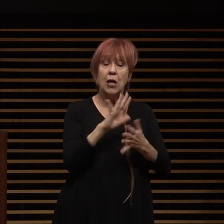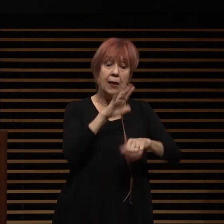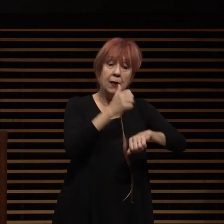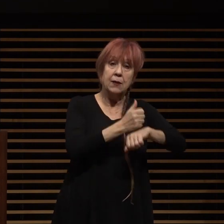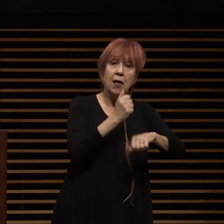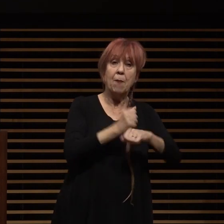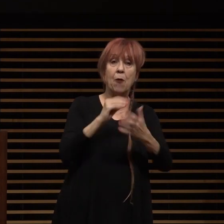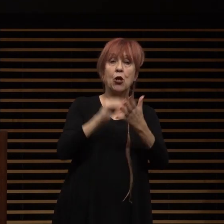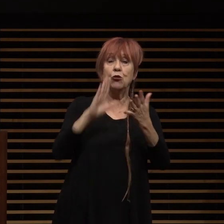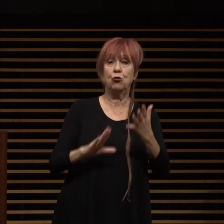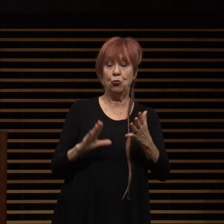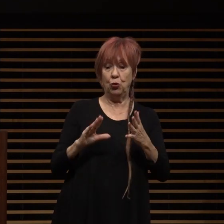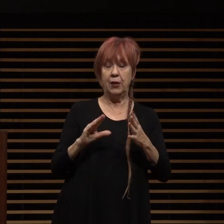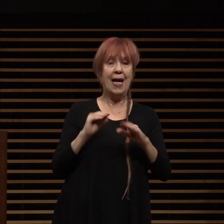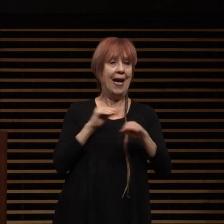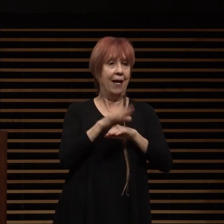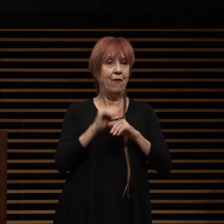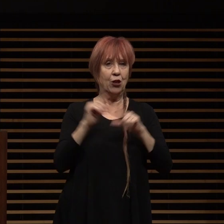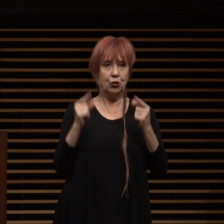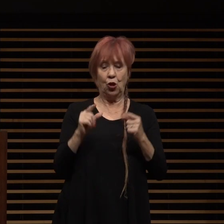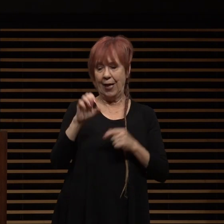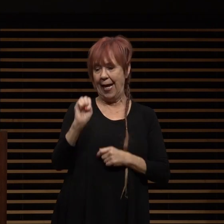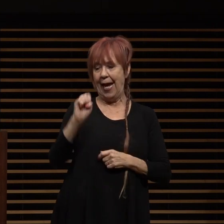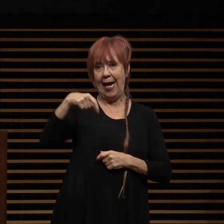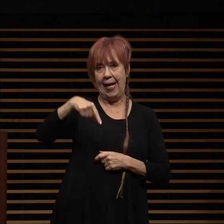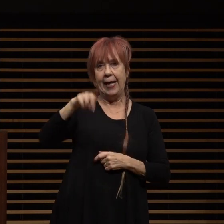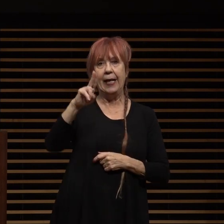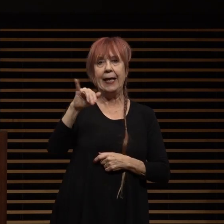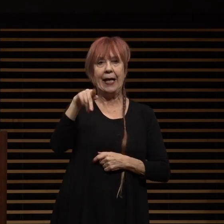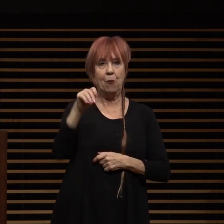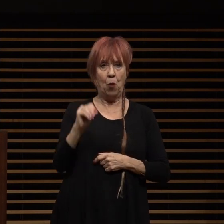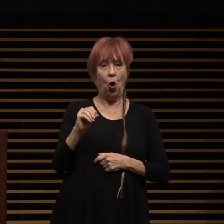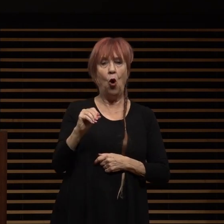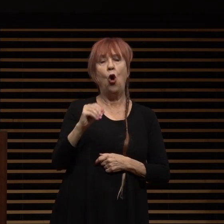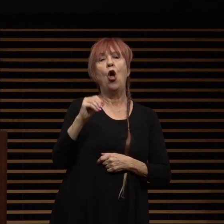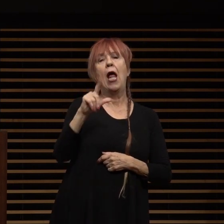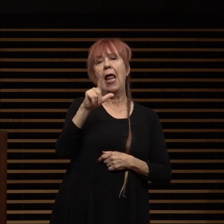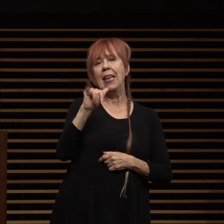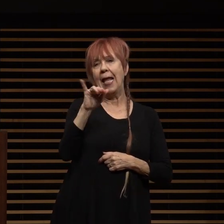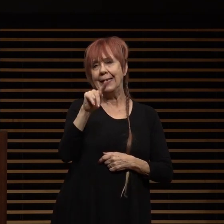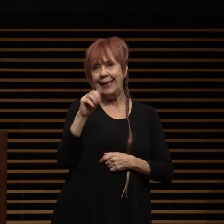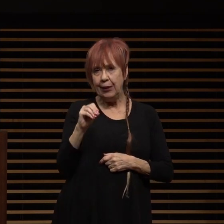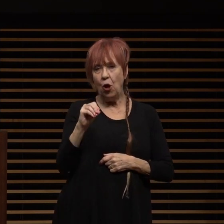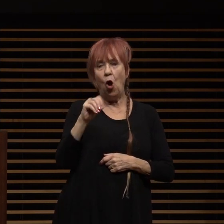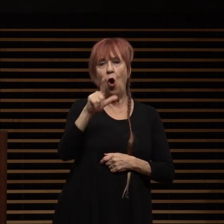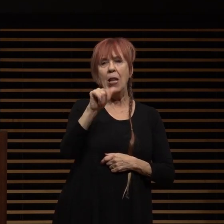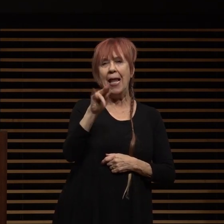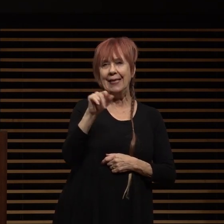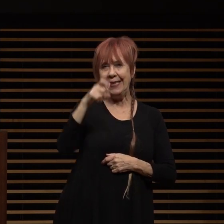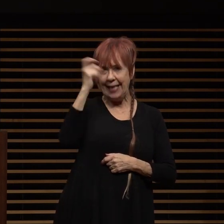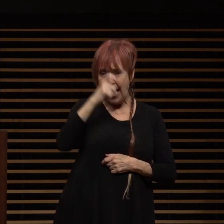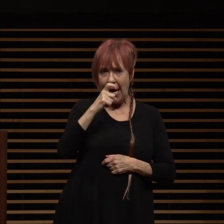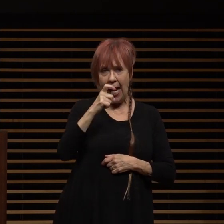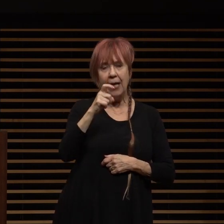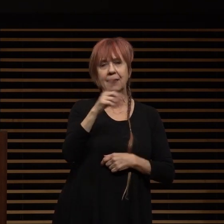group agipo a group of latino latina latinx student consultants that advise